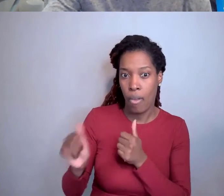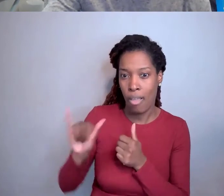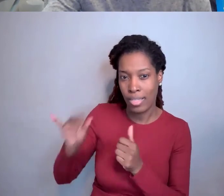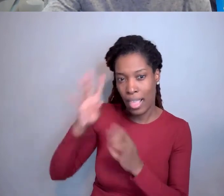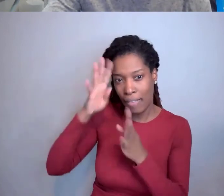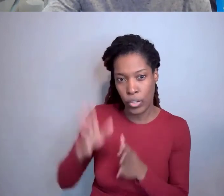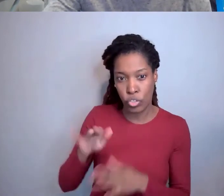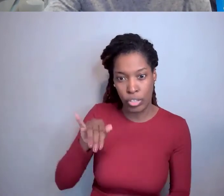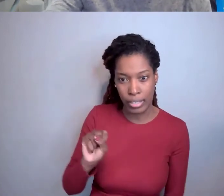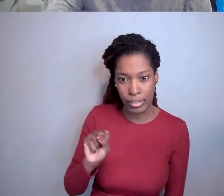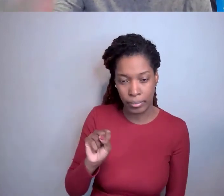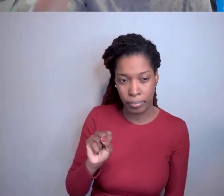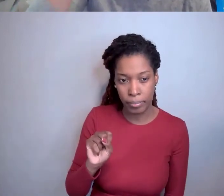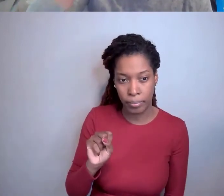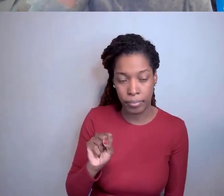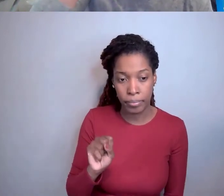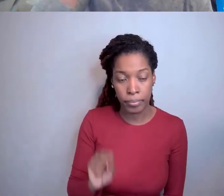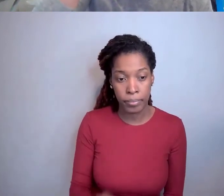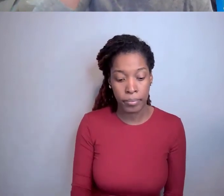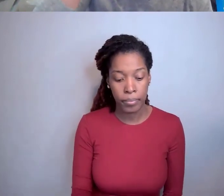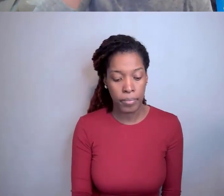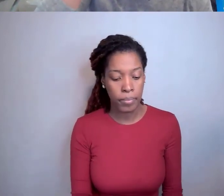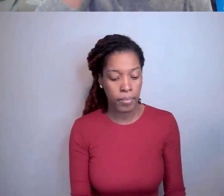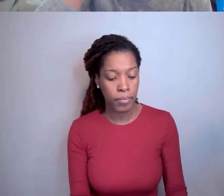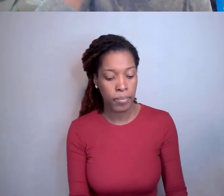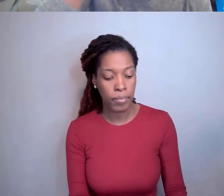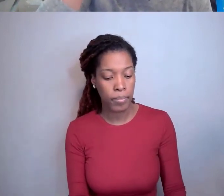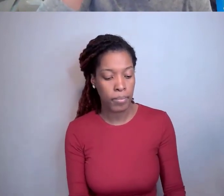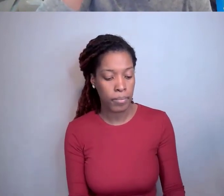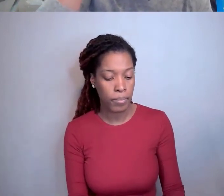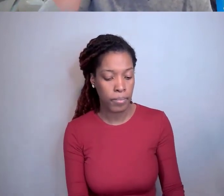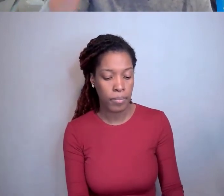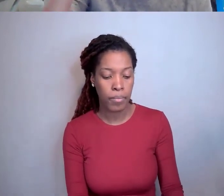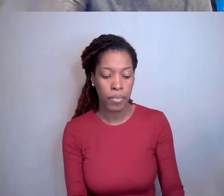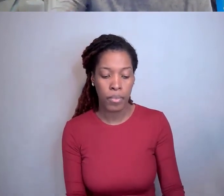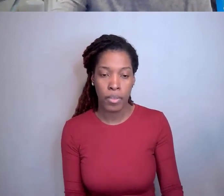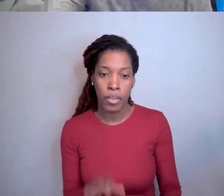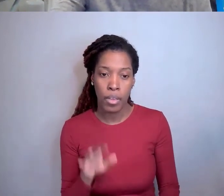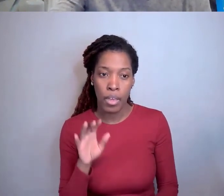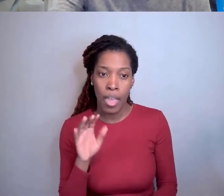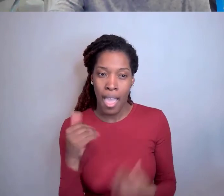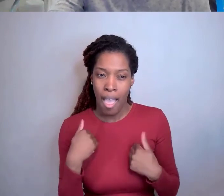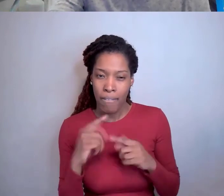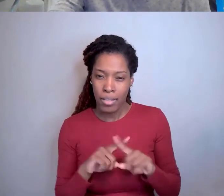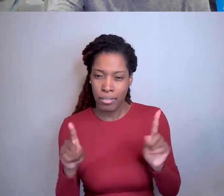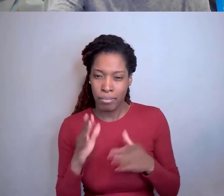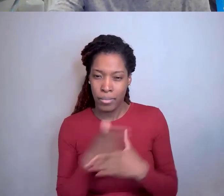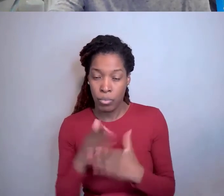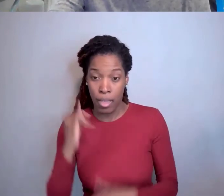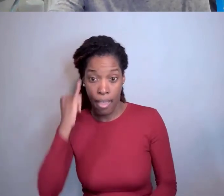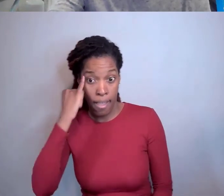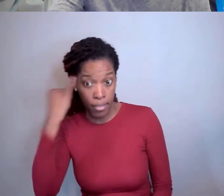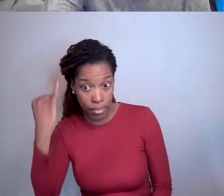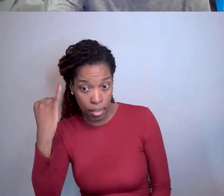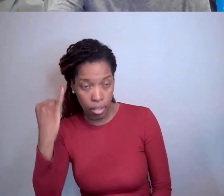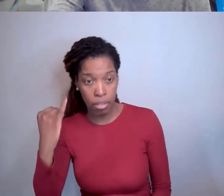between an idea, thought, and a subject invention that was created or reduced to practice.